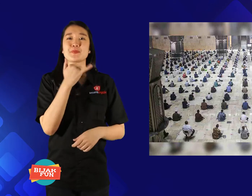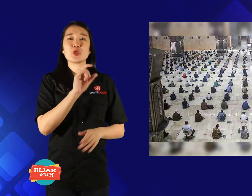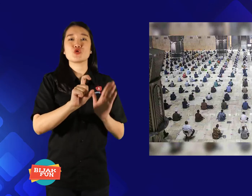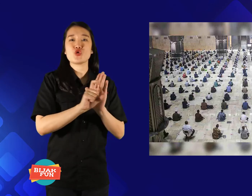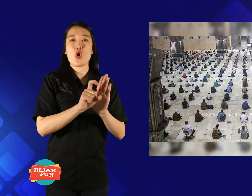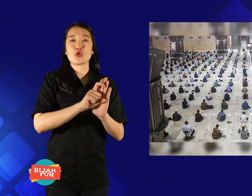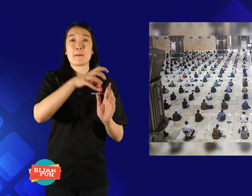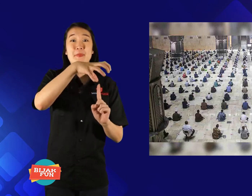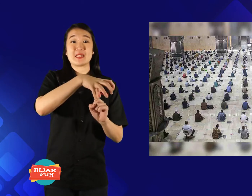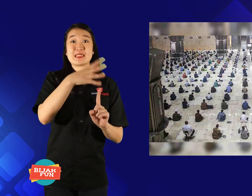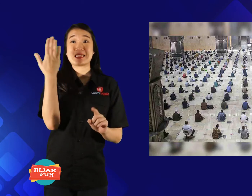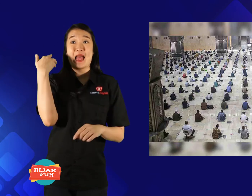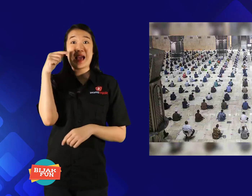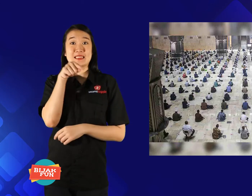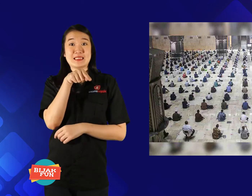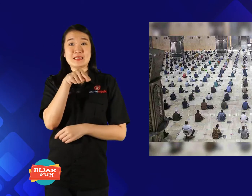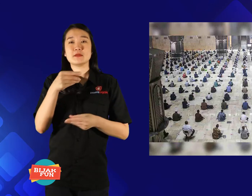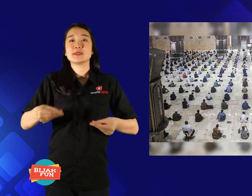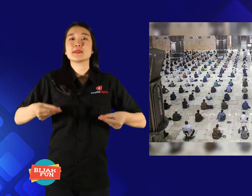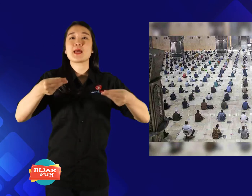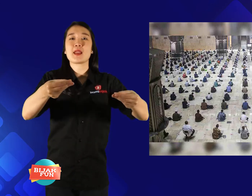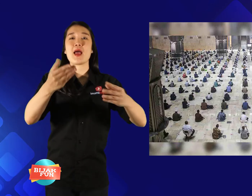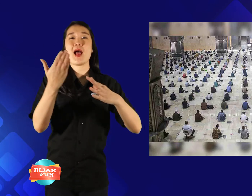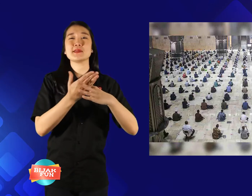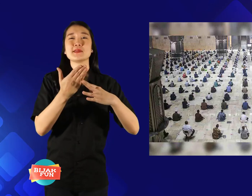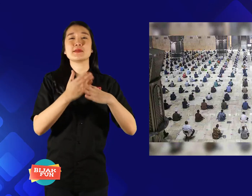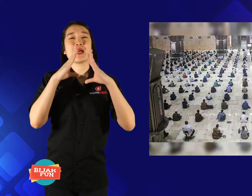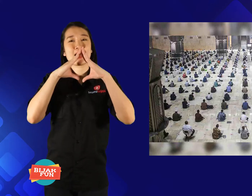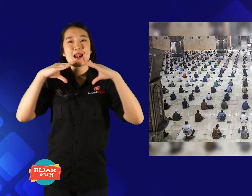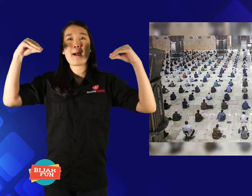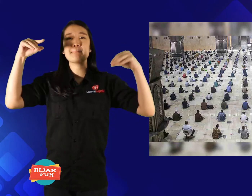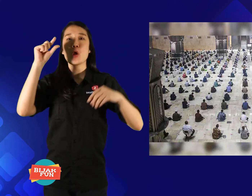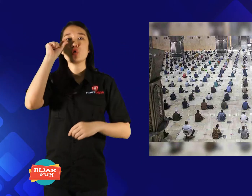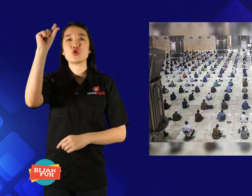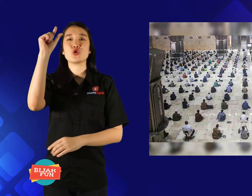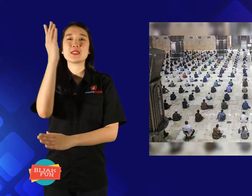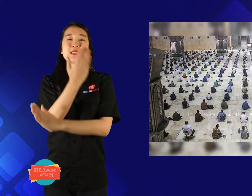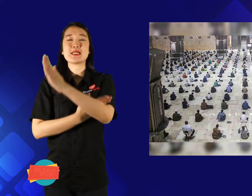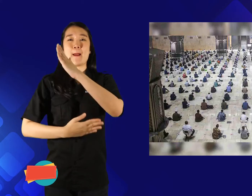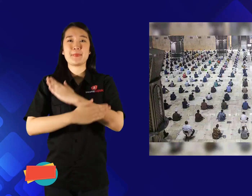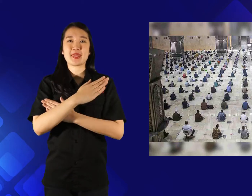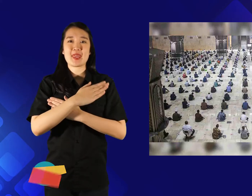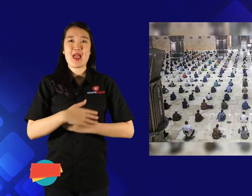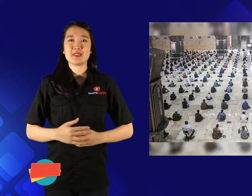For example, is istiqlal mosque. Provide friendly access for disabilities.